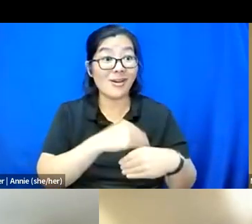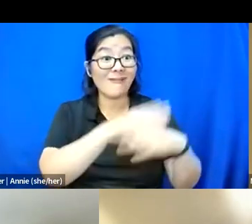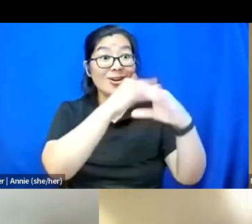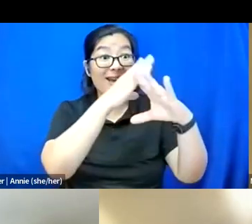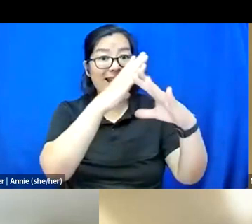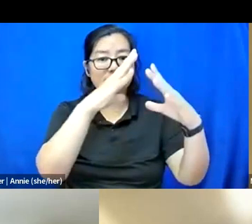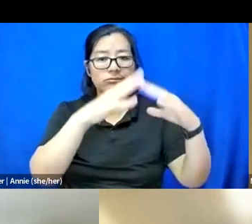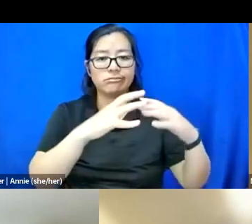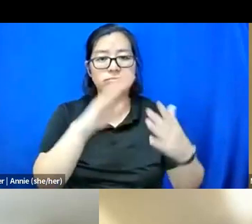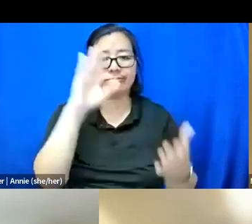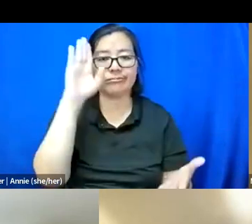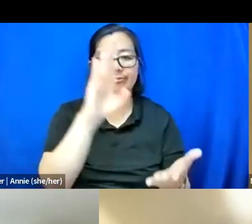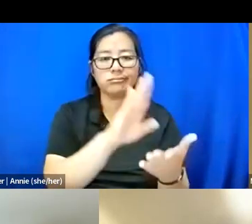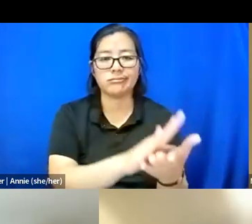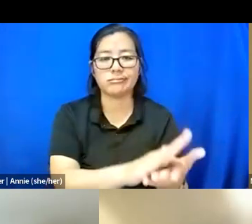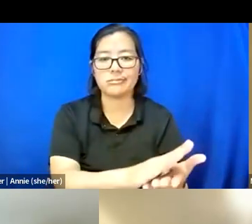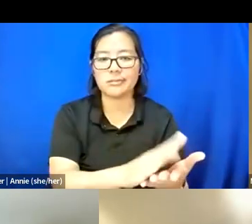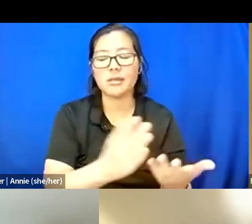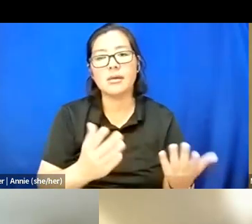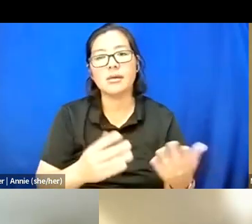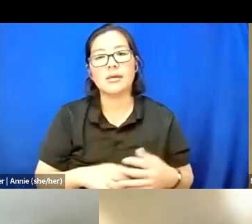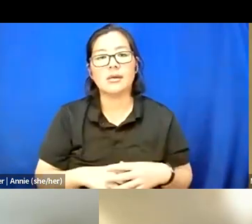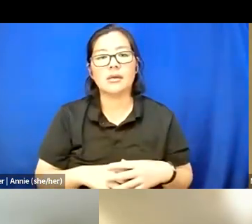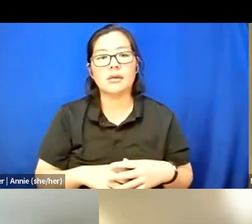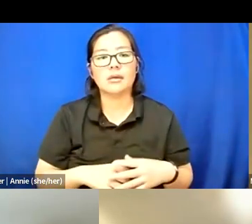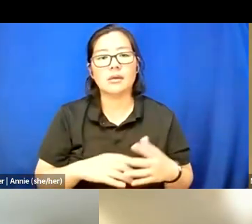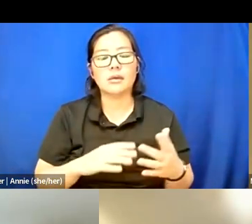And so -- I mean, online things have pretty much gone away